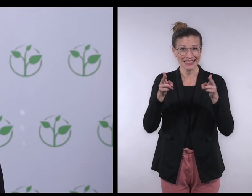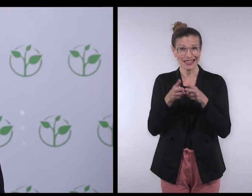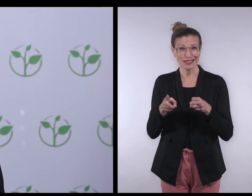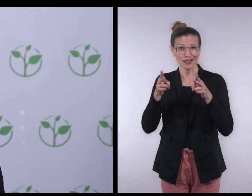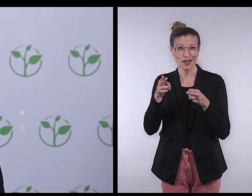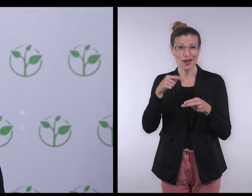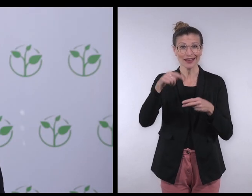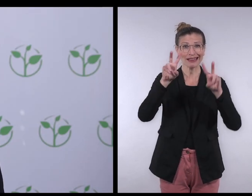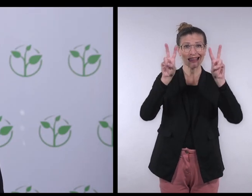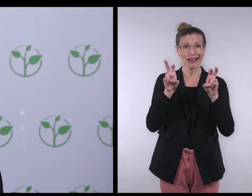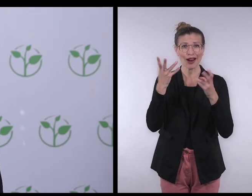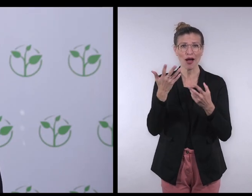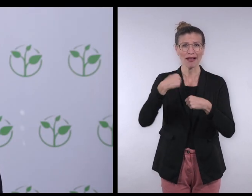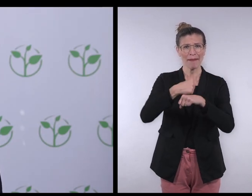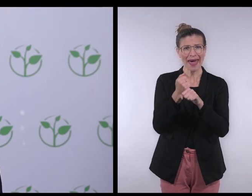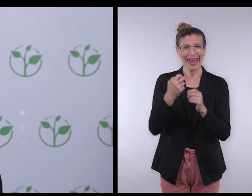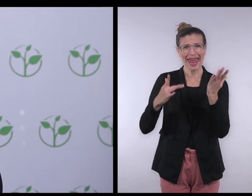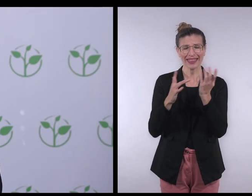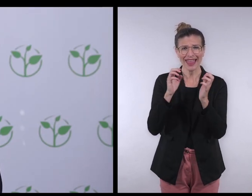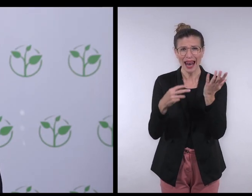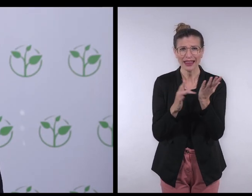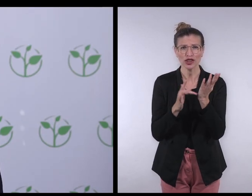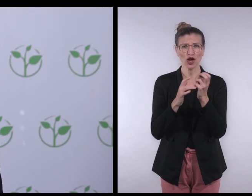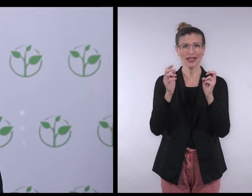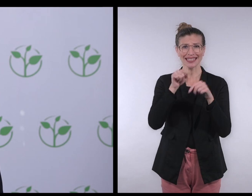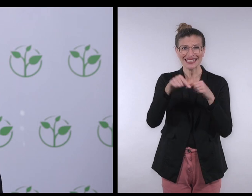In this session, which was titled Making Elections Accessible and Inclusive,